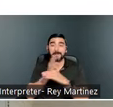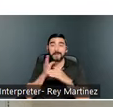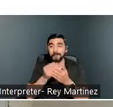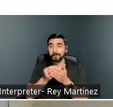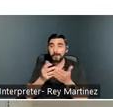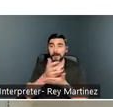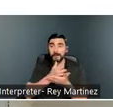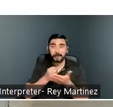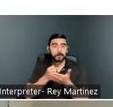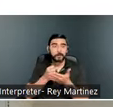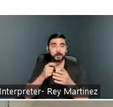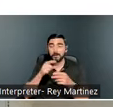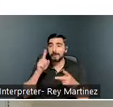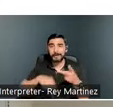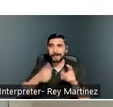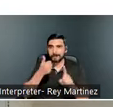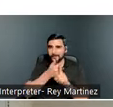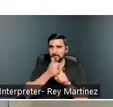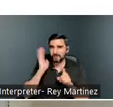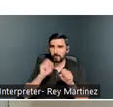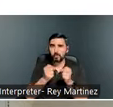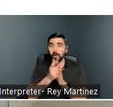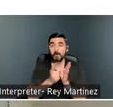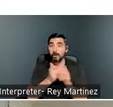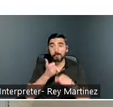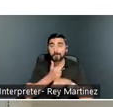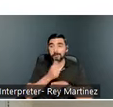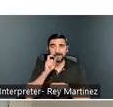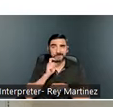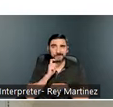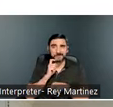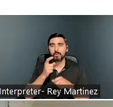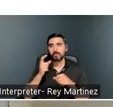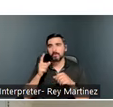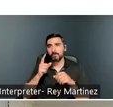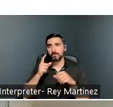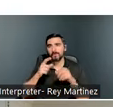on the sex offender registration form because we do have kiddos living in the building. They